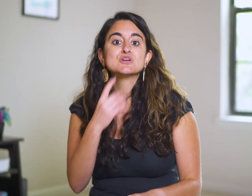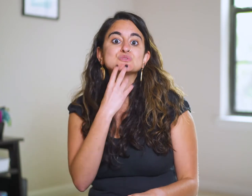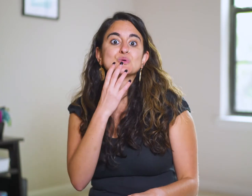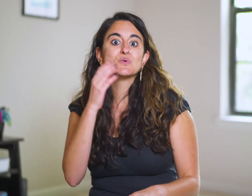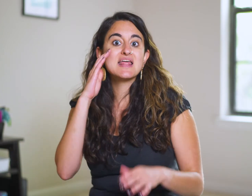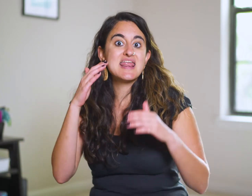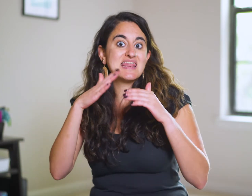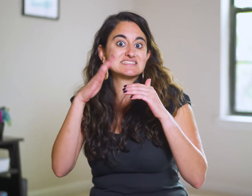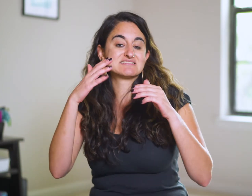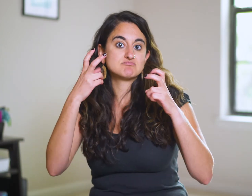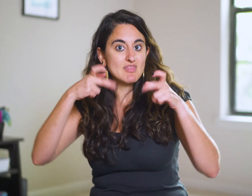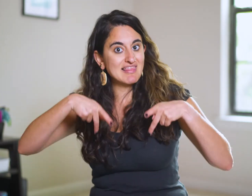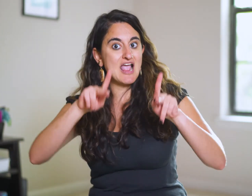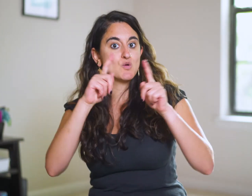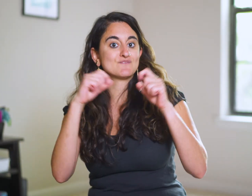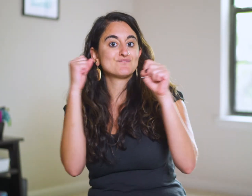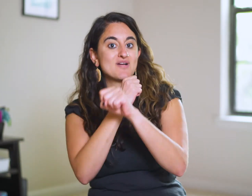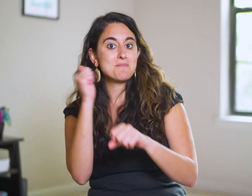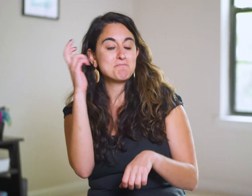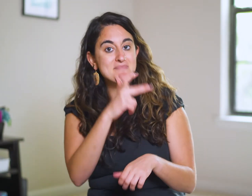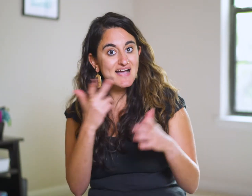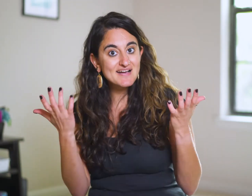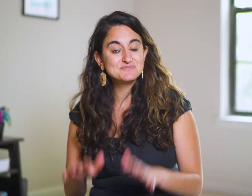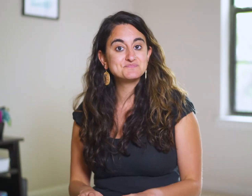the Jews will at least have legal grounds to fight back!